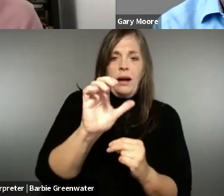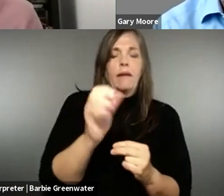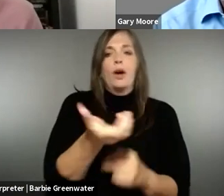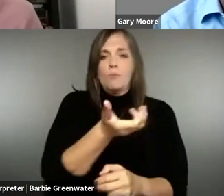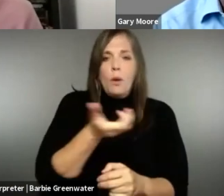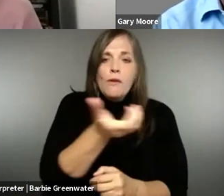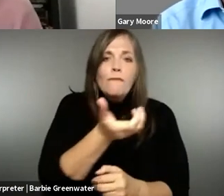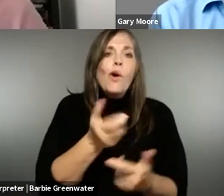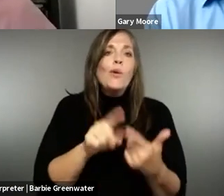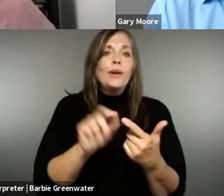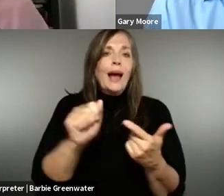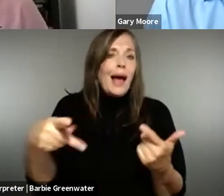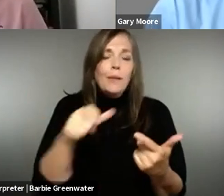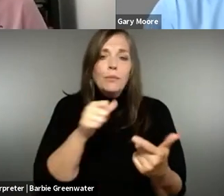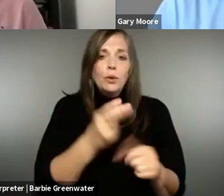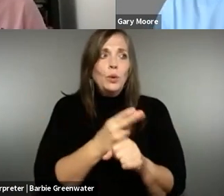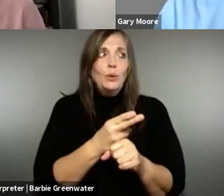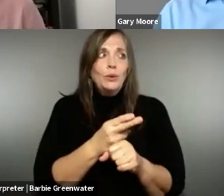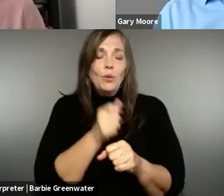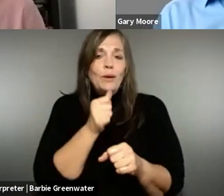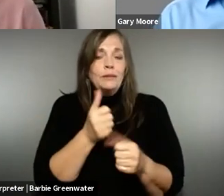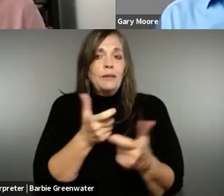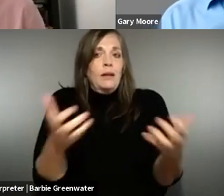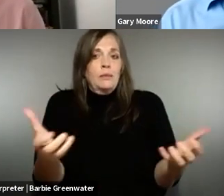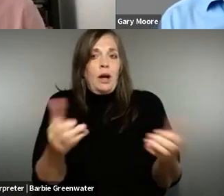web accessibility directive was being negotiated many years ago now, mobile